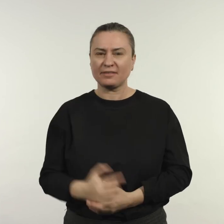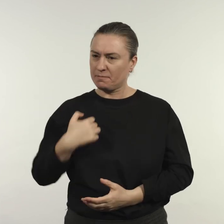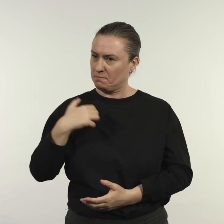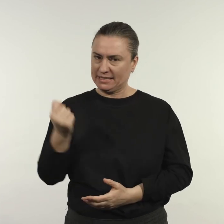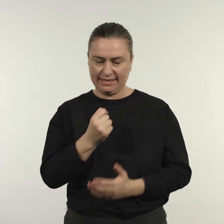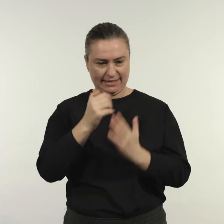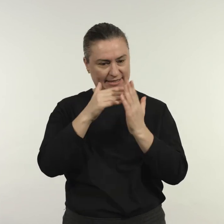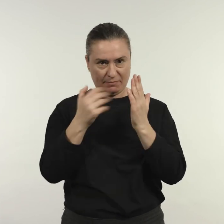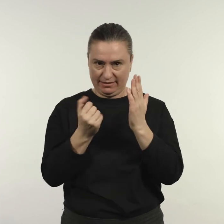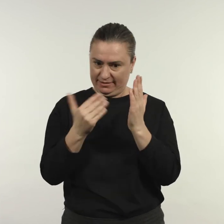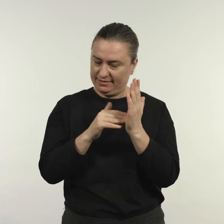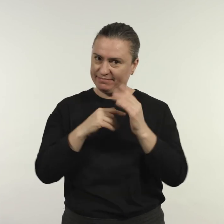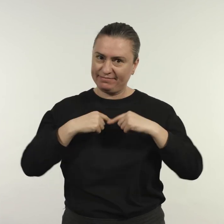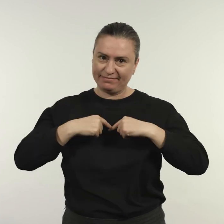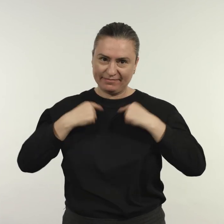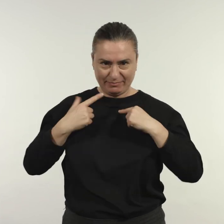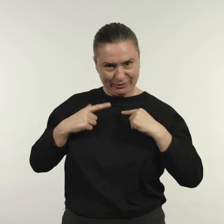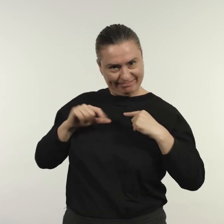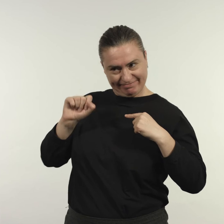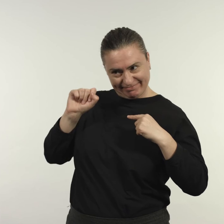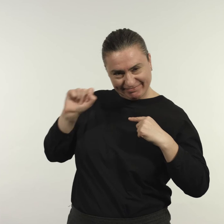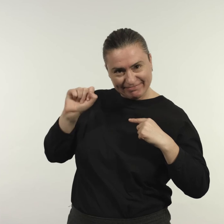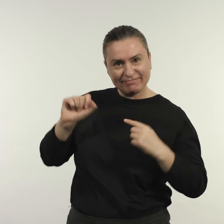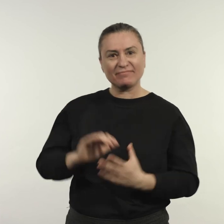So I knew that had to be in the painting.